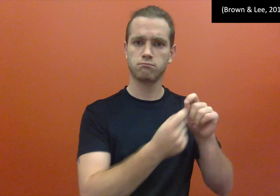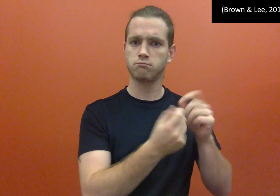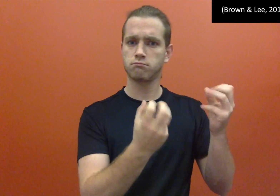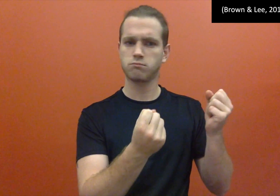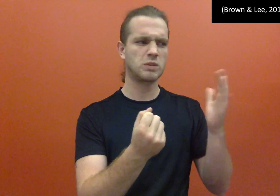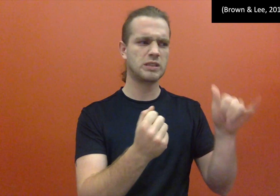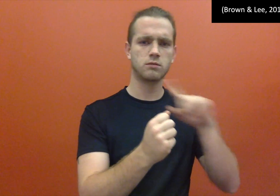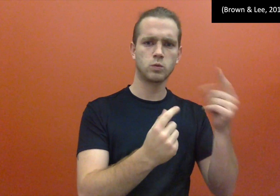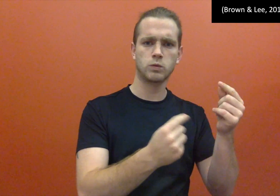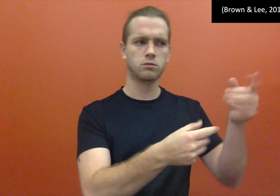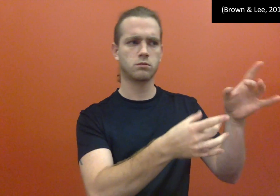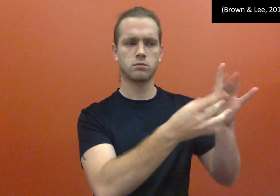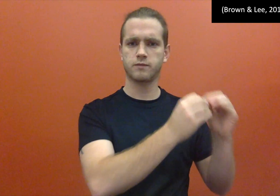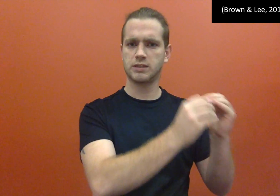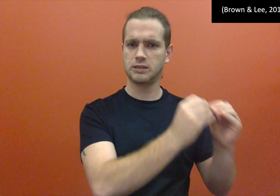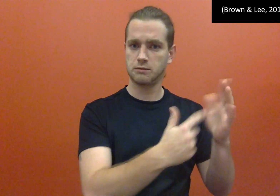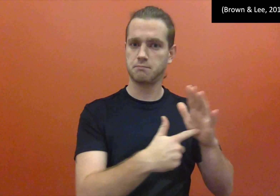They do have ASL terms for specific automotive words to fix.